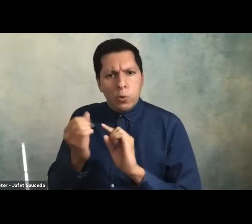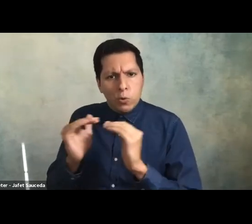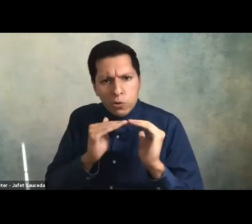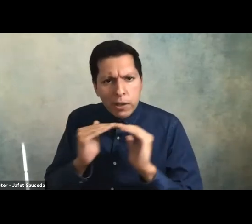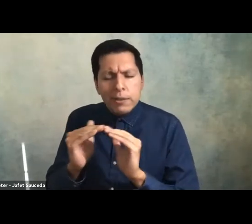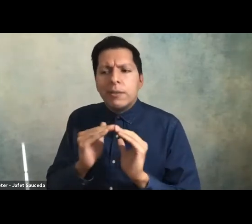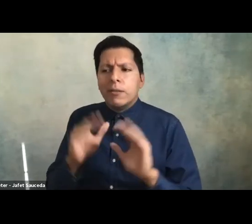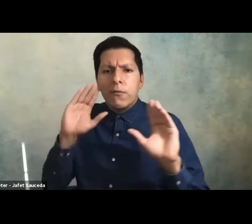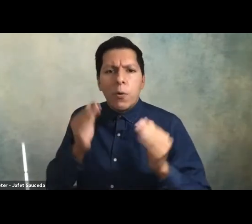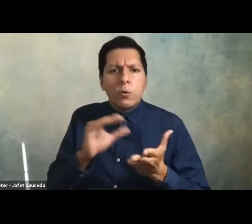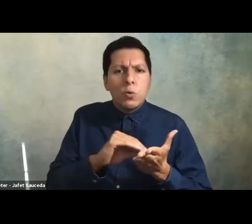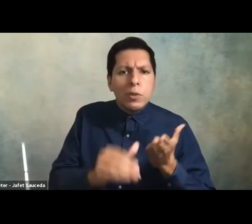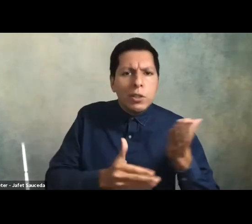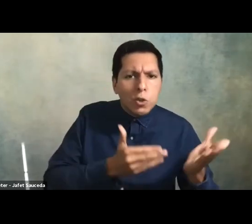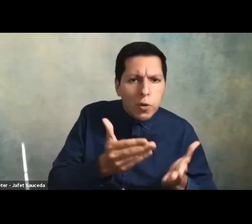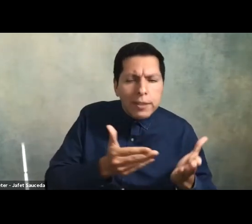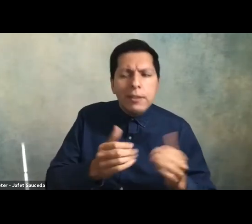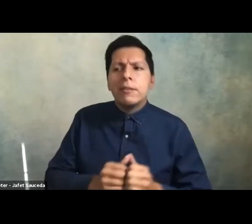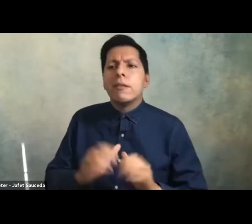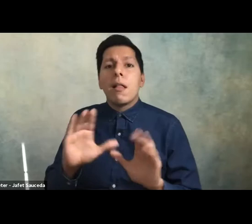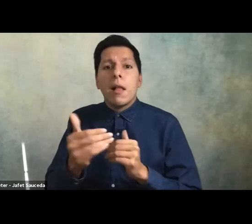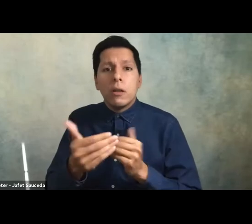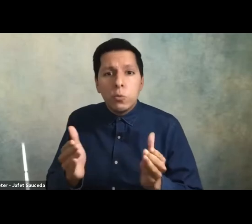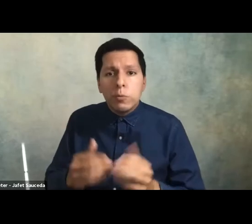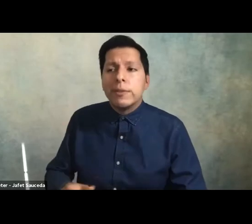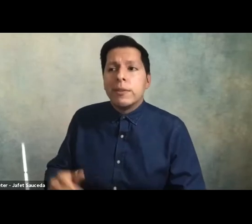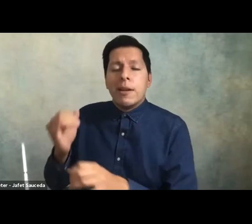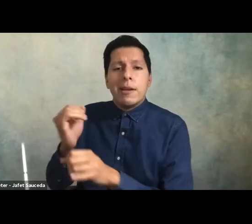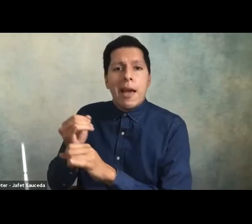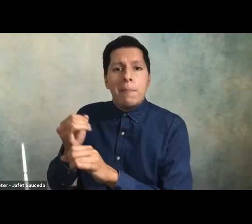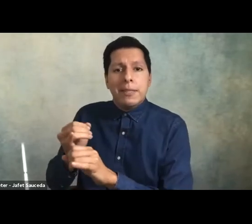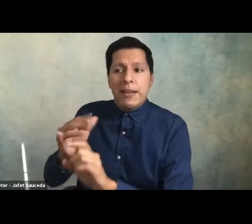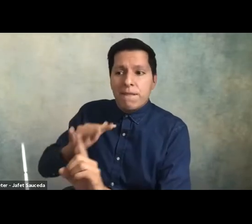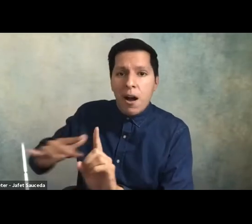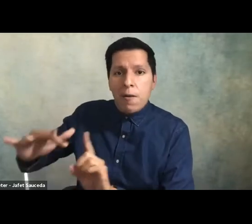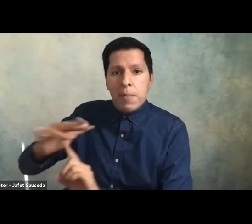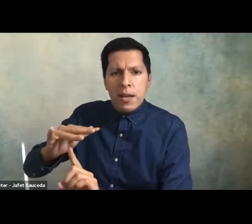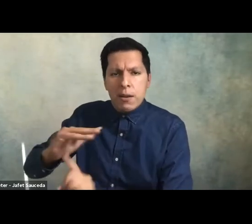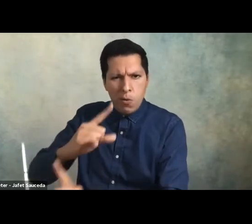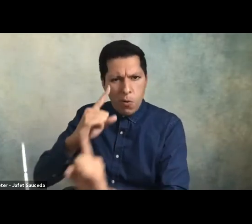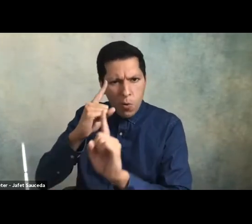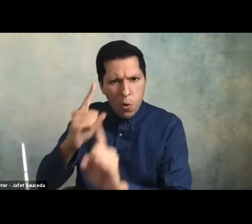services our classrooms and campus environments in an effort to continue to move csun forward